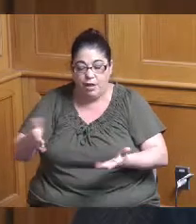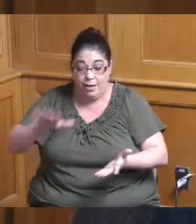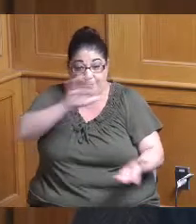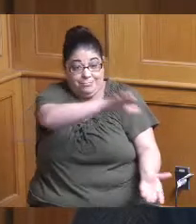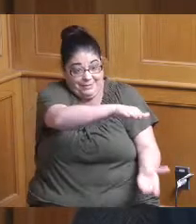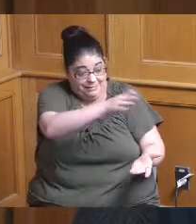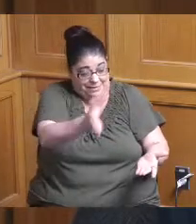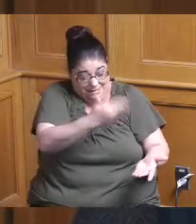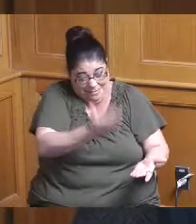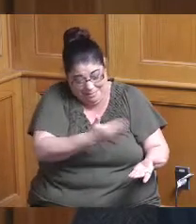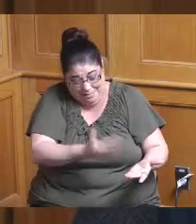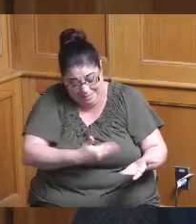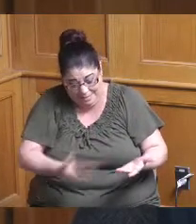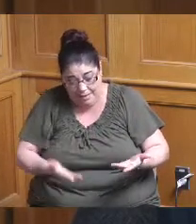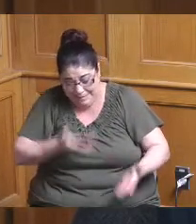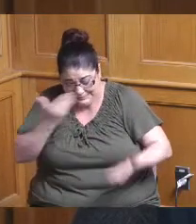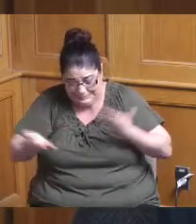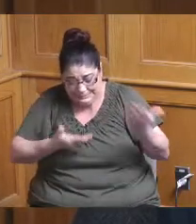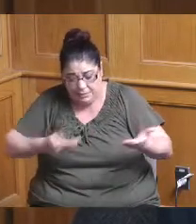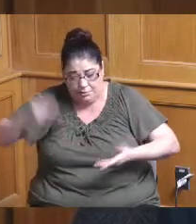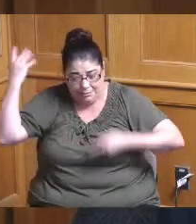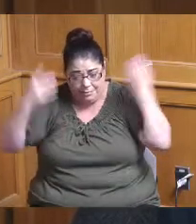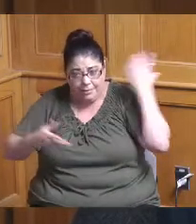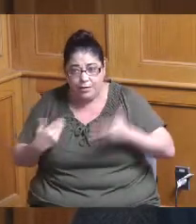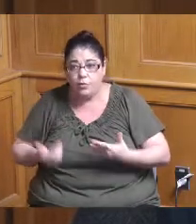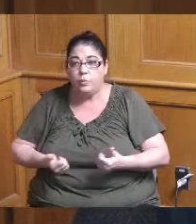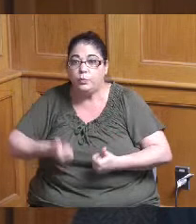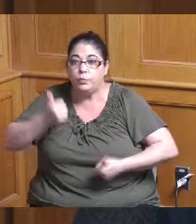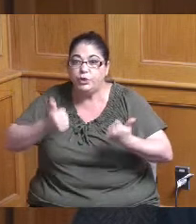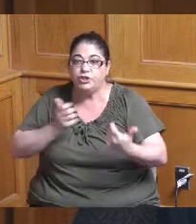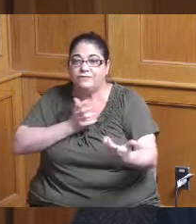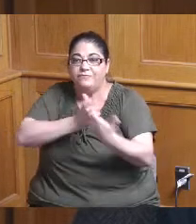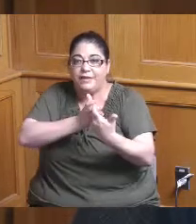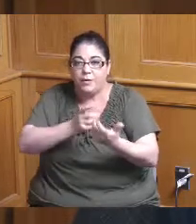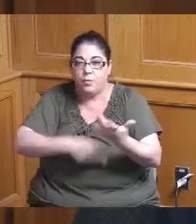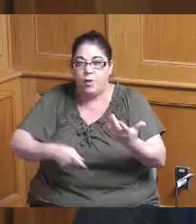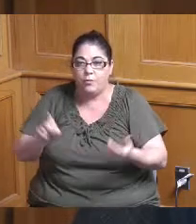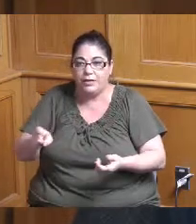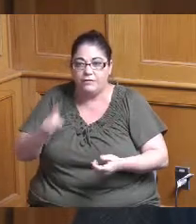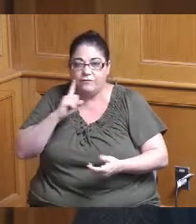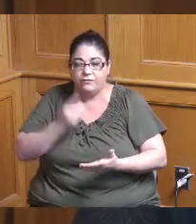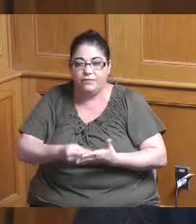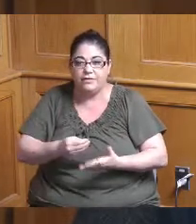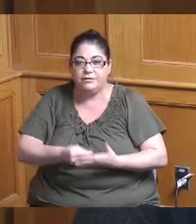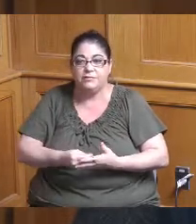try to decipher which ones are going to fit the best for the funding and I do want to emphasize